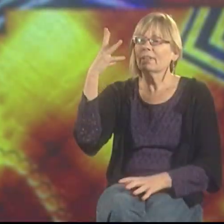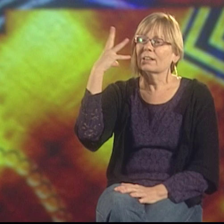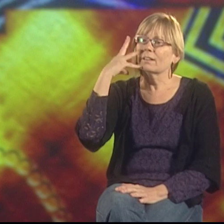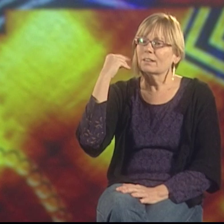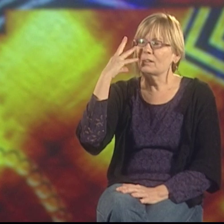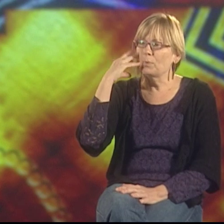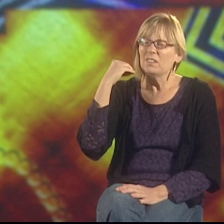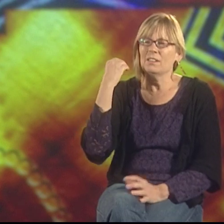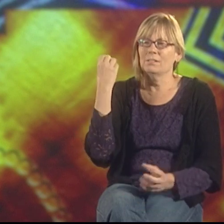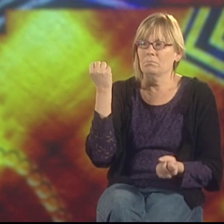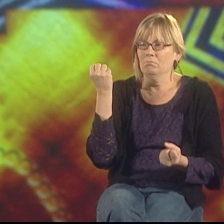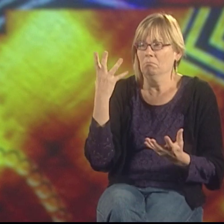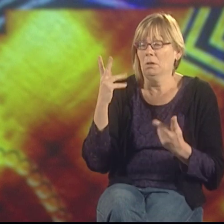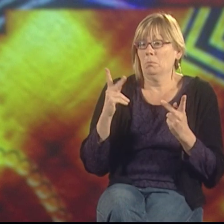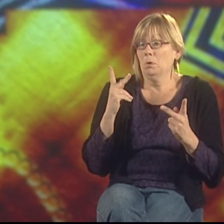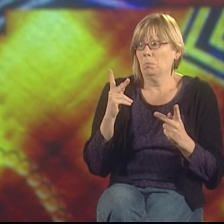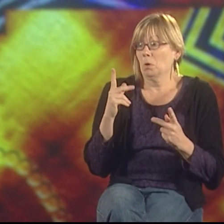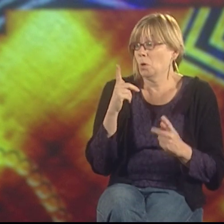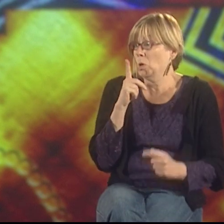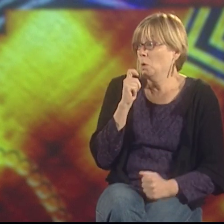A common experience